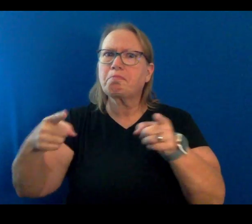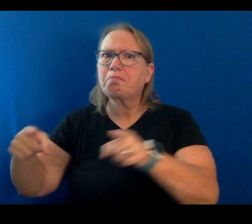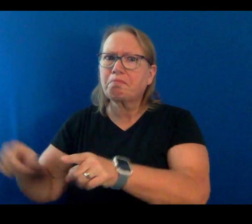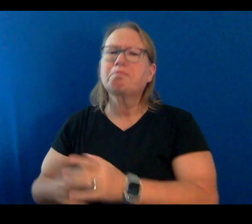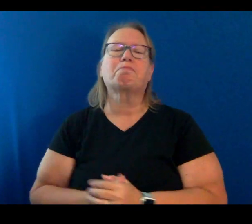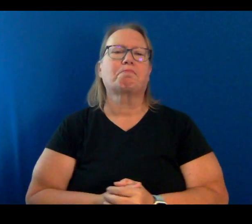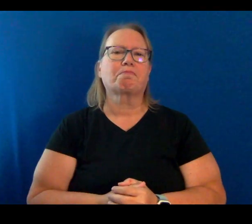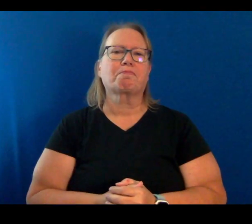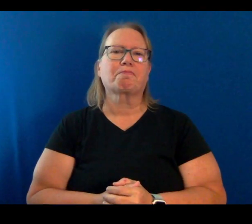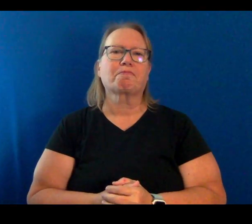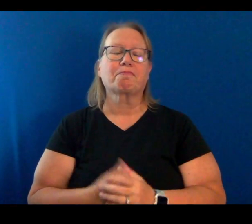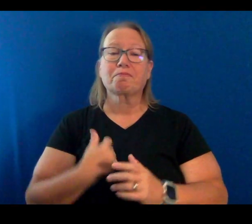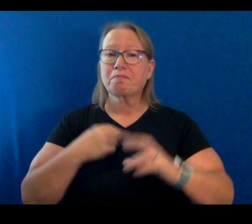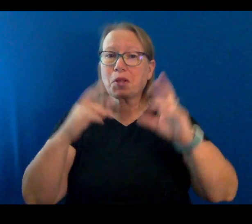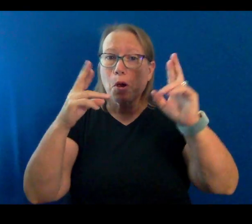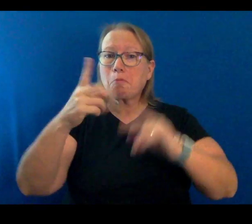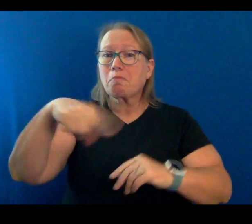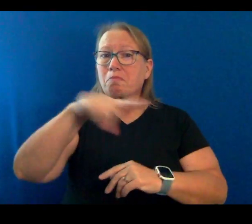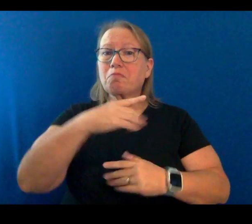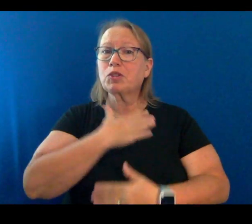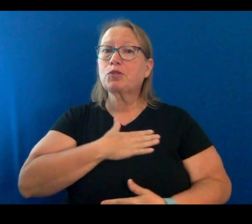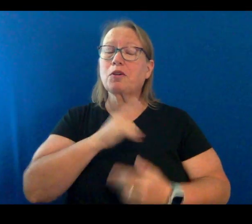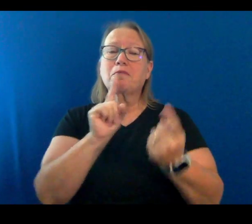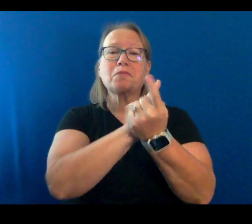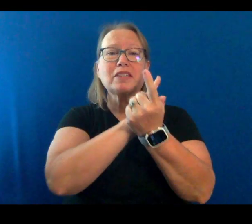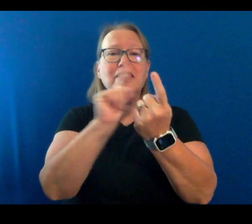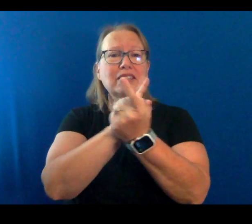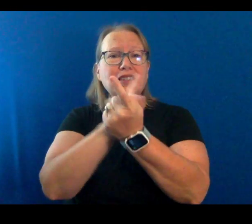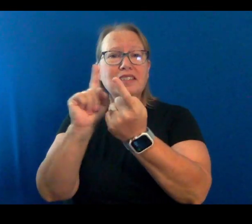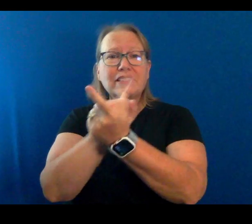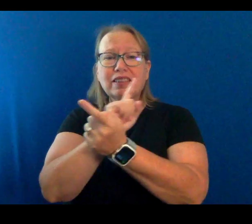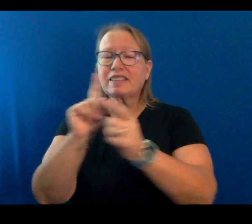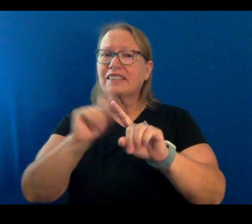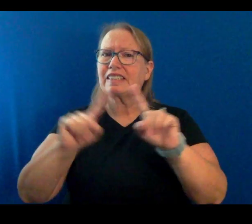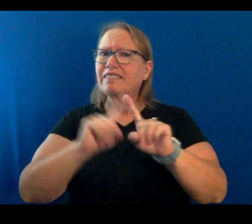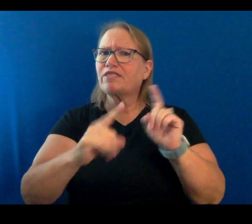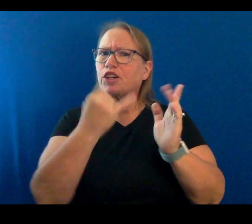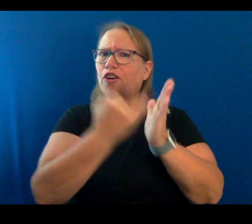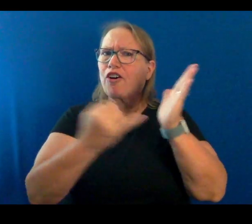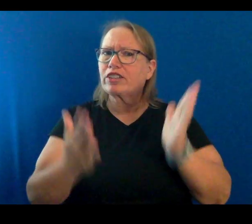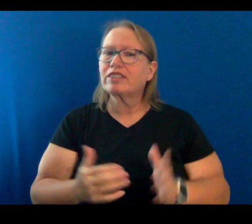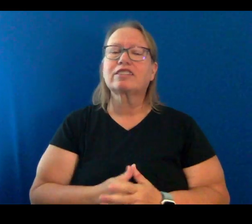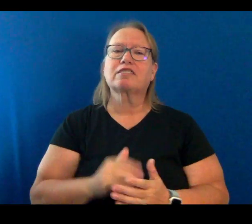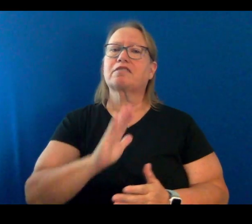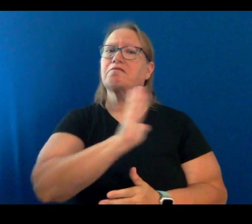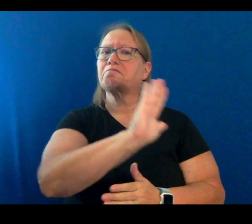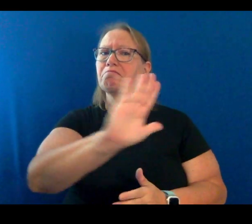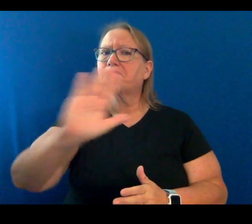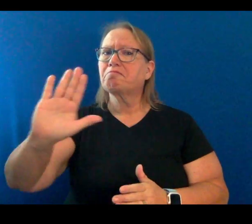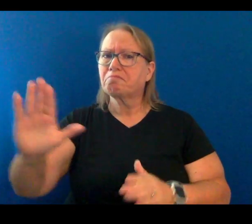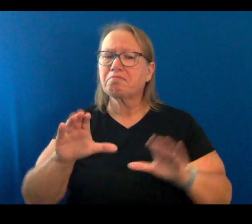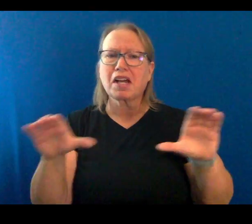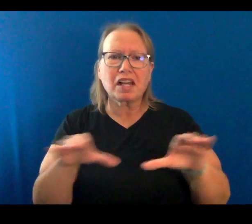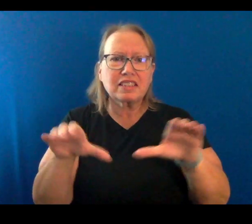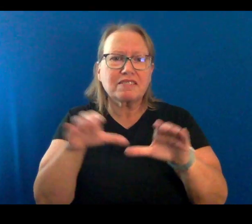We hope you enjoy meeting all the different artists, and the activities that they have planned for you.